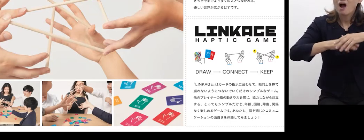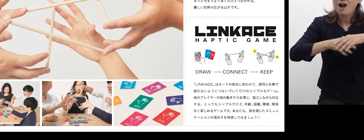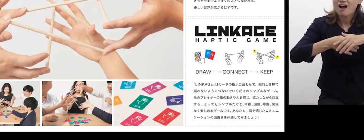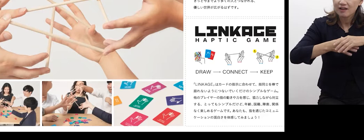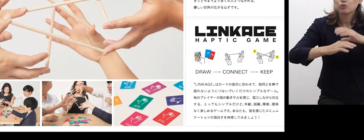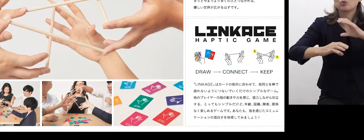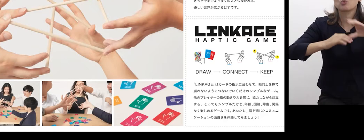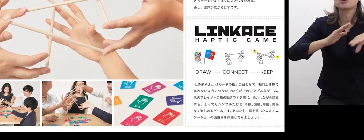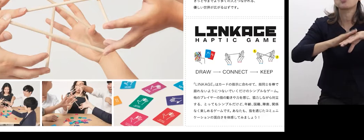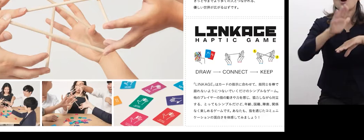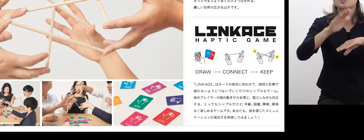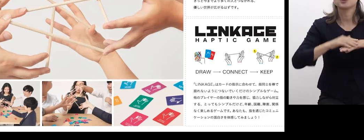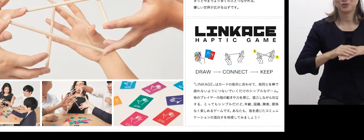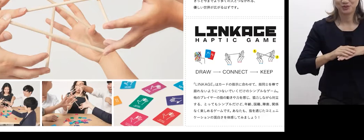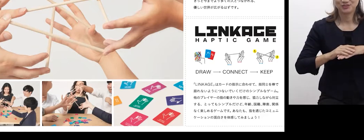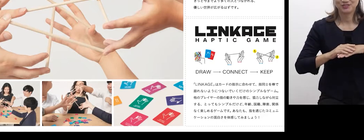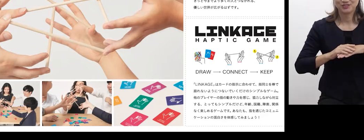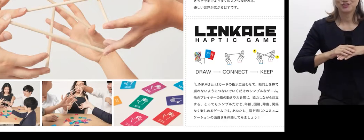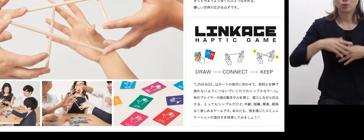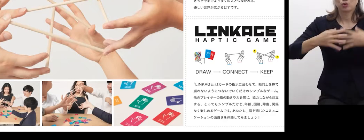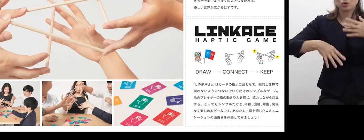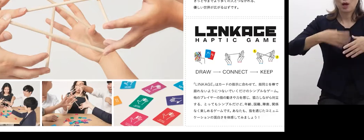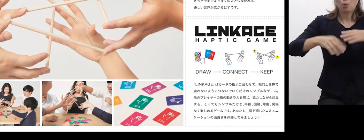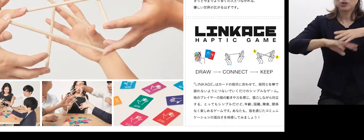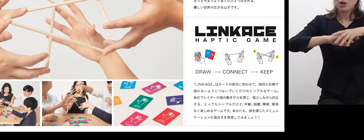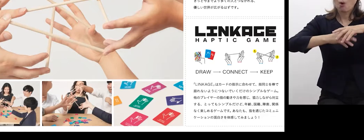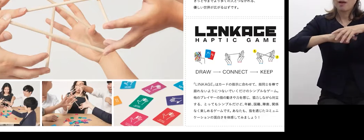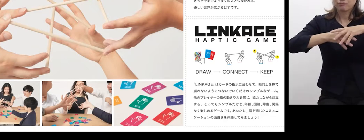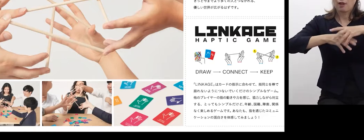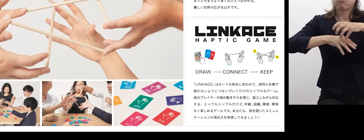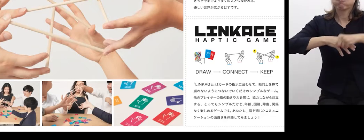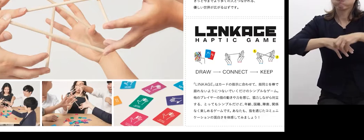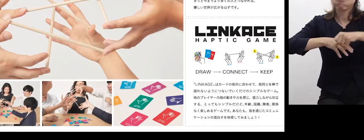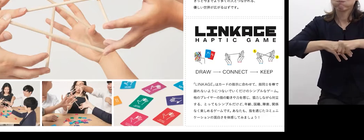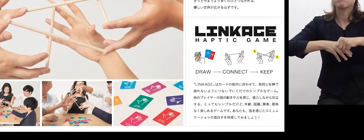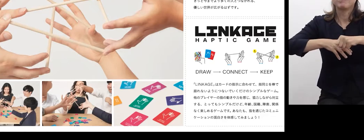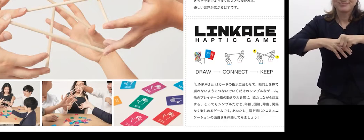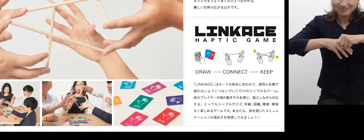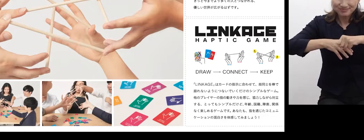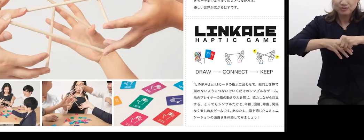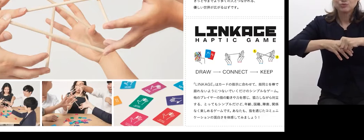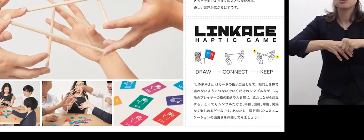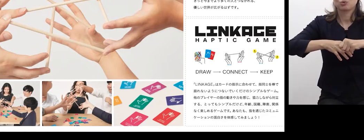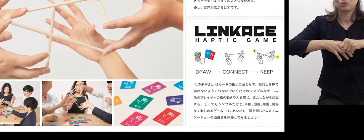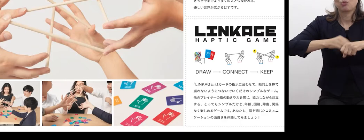we have “tactile sign language”, in which people touch other people’s hand